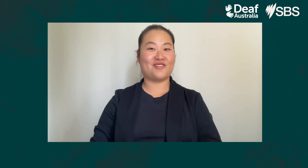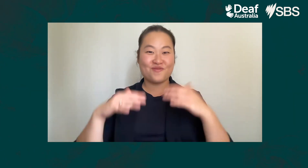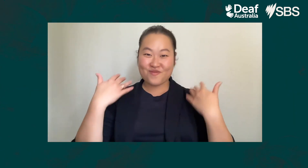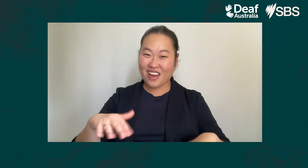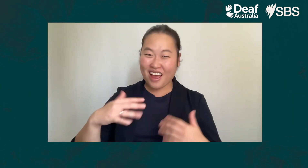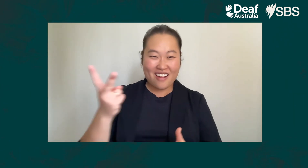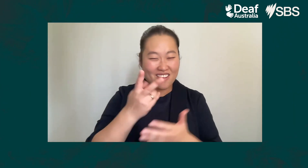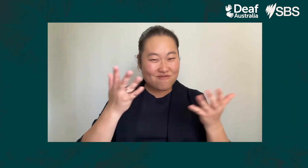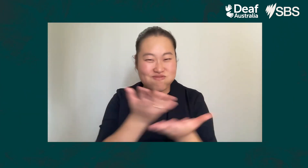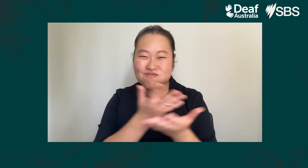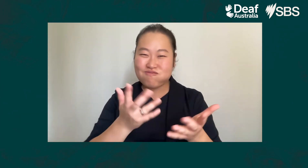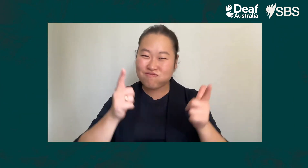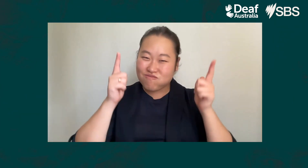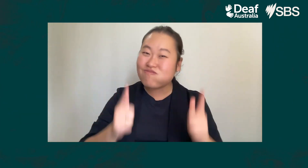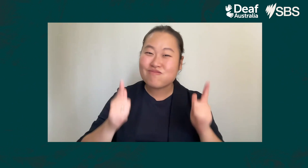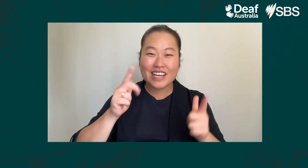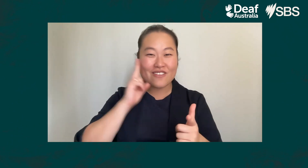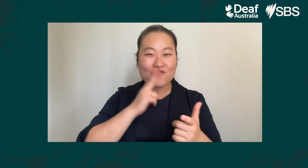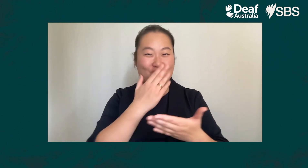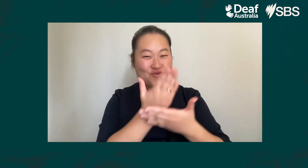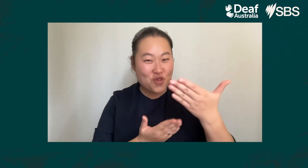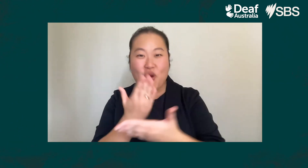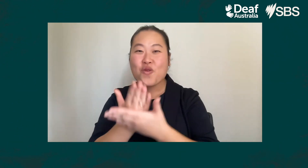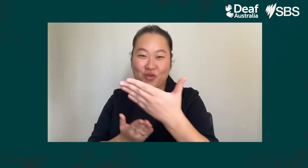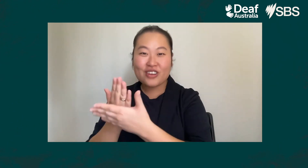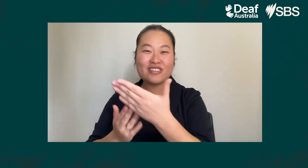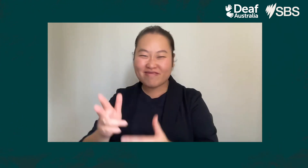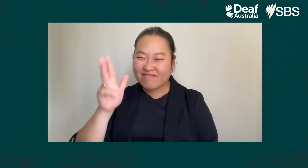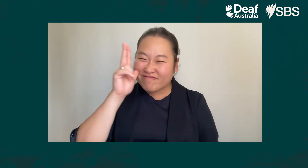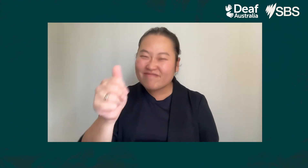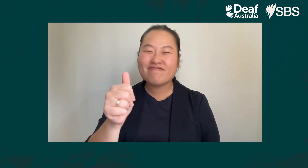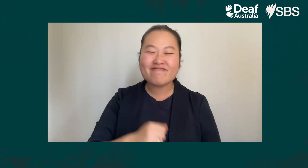Wow, their discussion about Deaf stories was fascinating, I loved it!